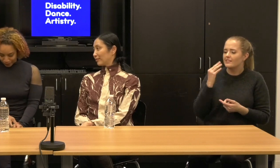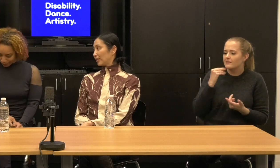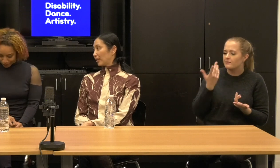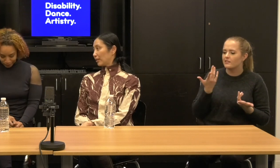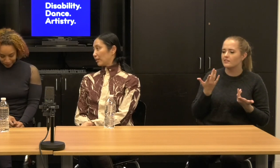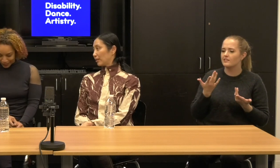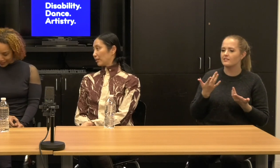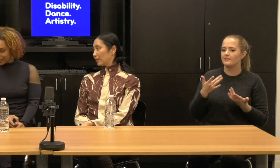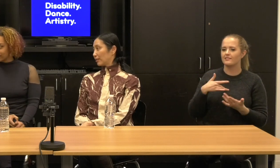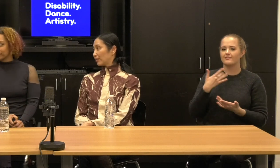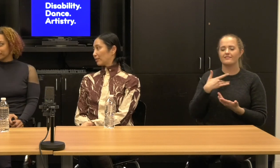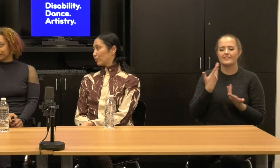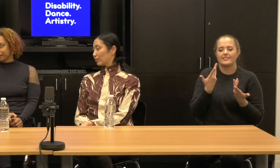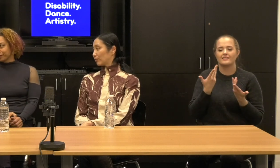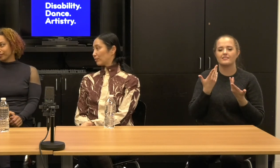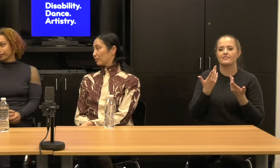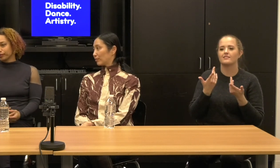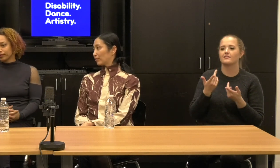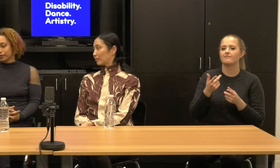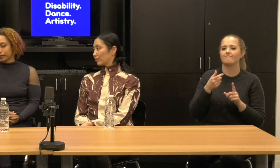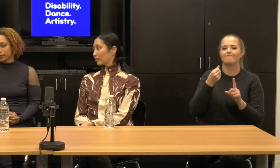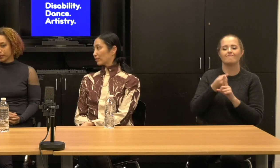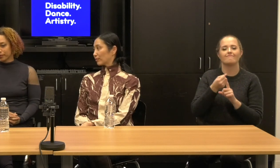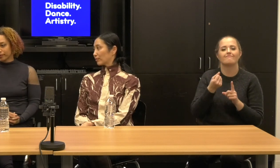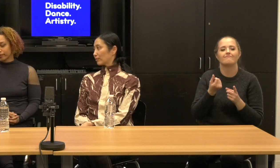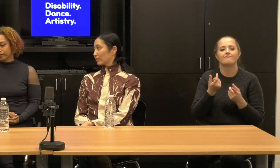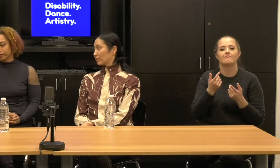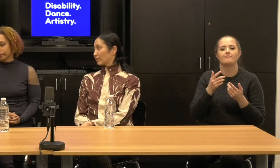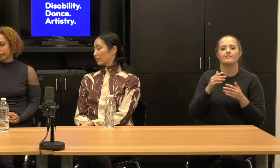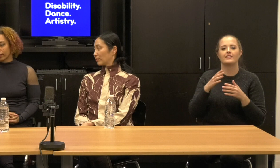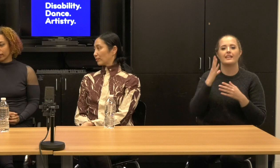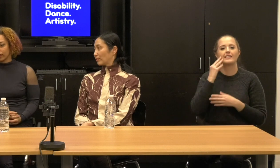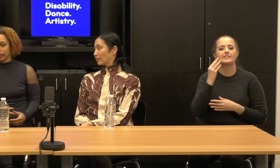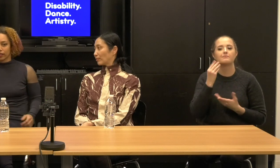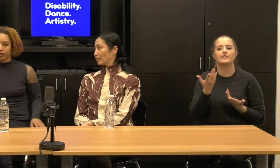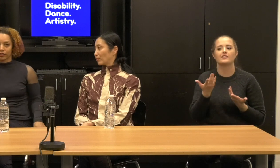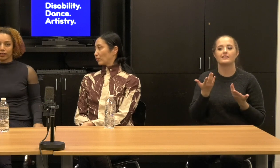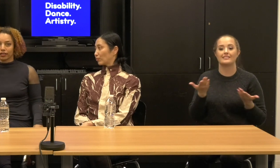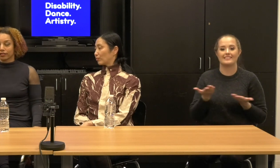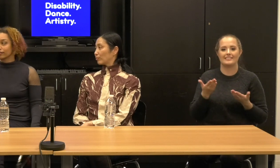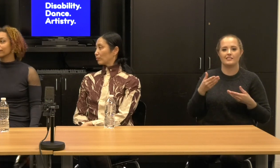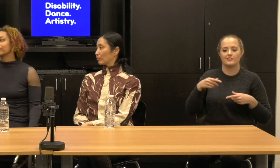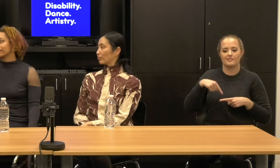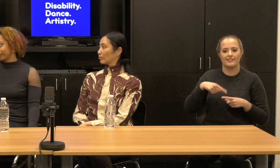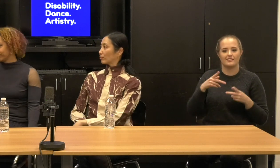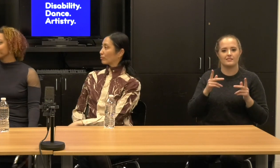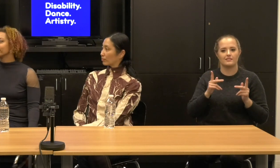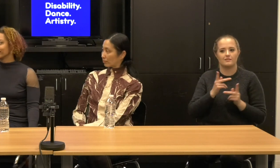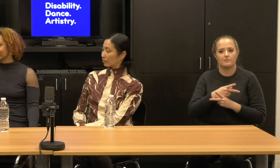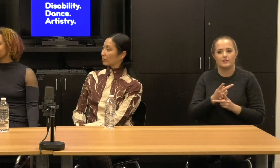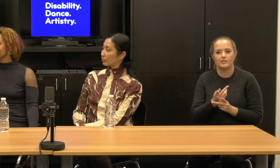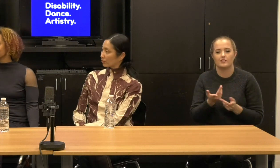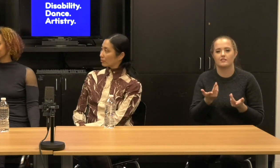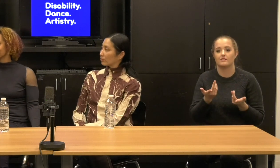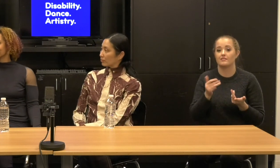It begins like the experience of coming to this production begins on the street and it comes, it just, it's a surround.